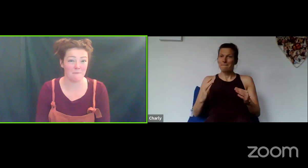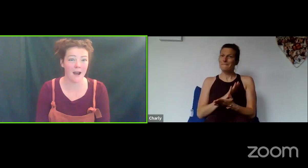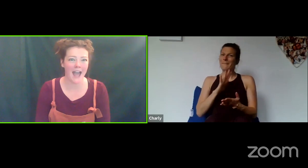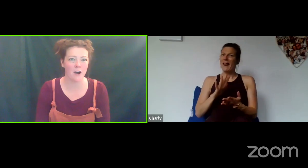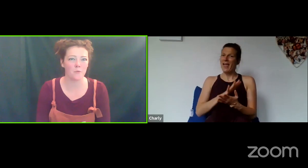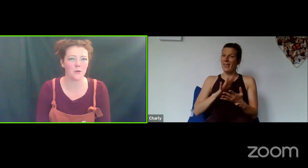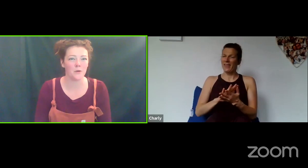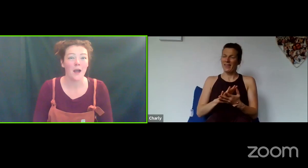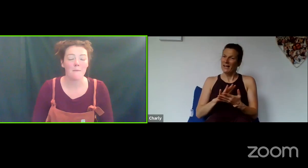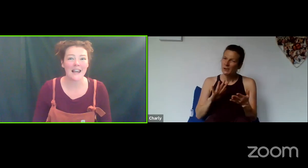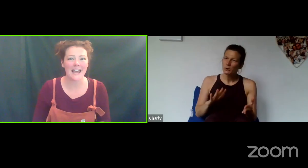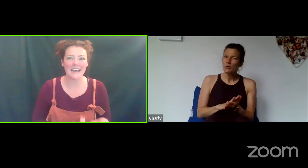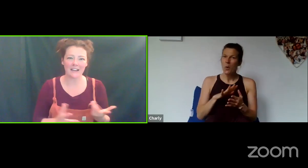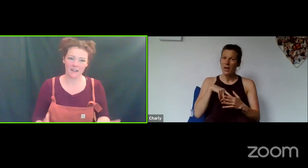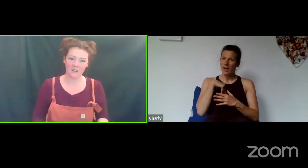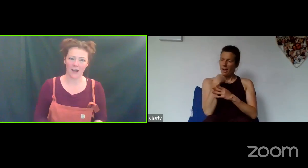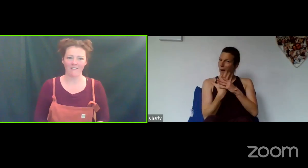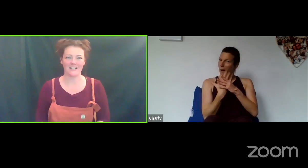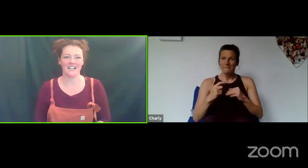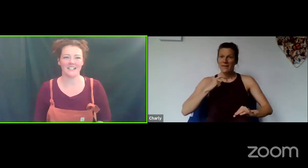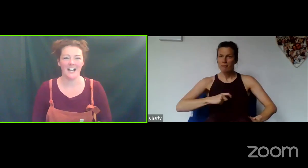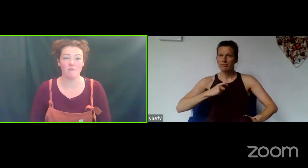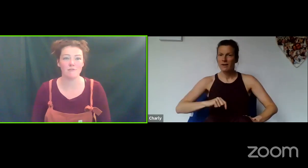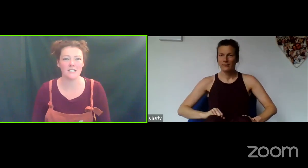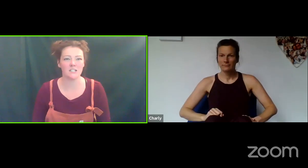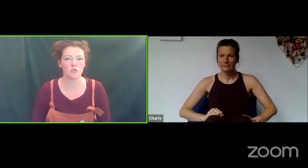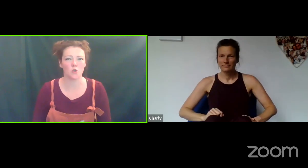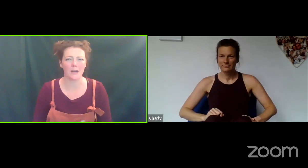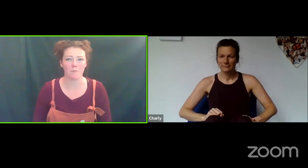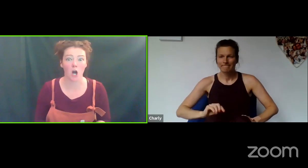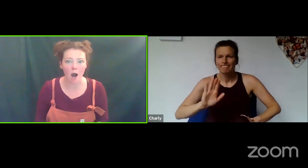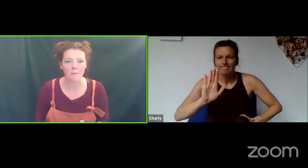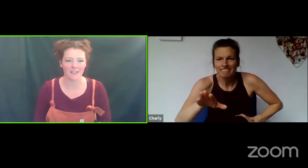It might help you playing in your character and really enjoying becoming